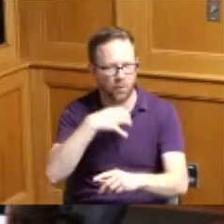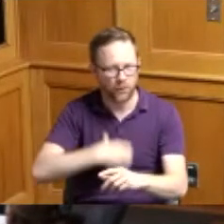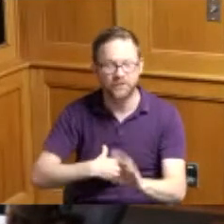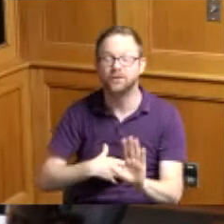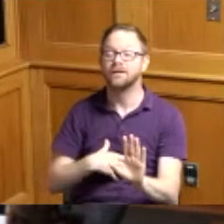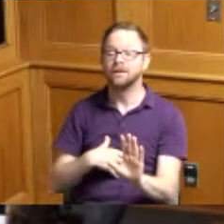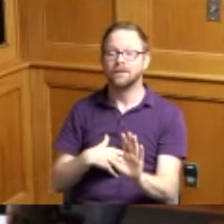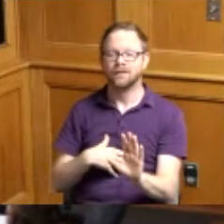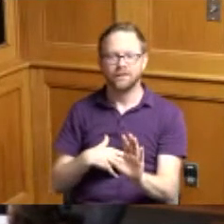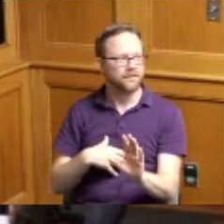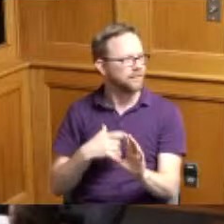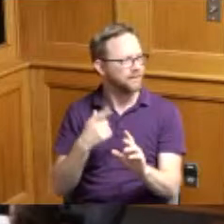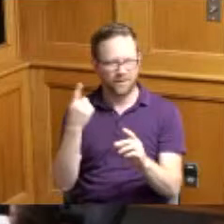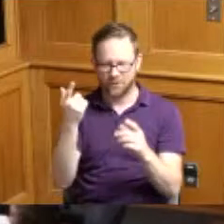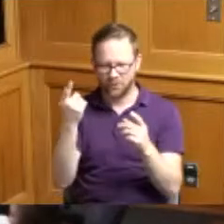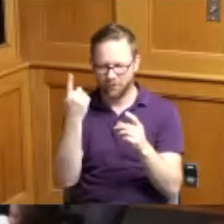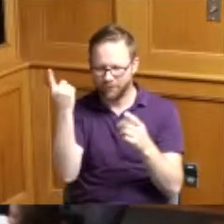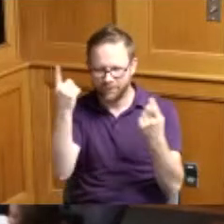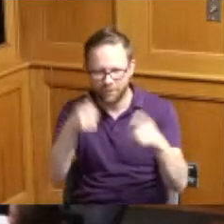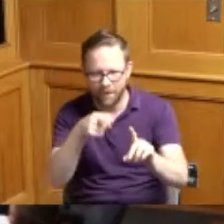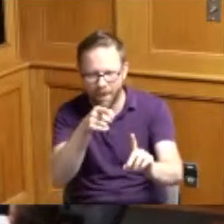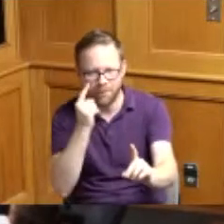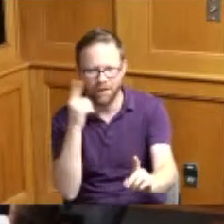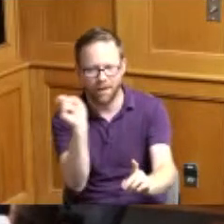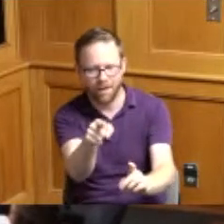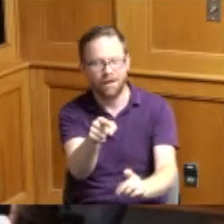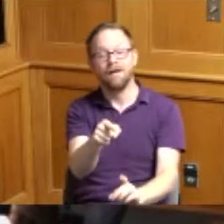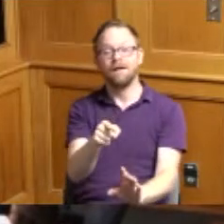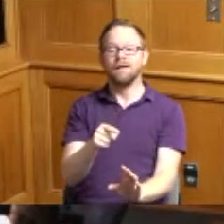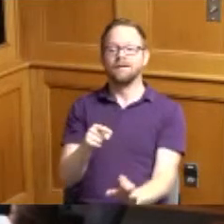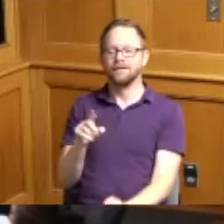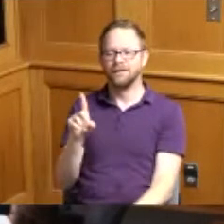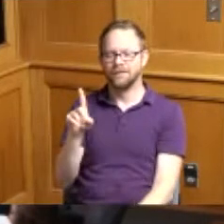that we had a little something going on there keep trying that's right Dylan Feltner